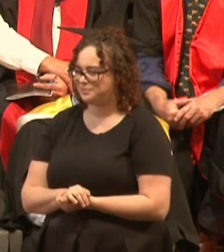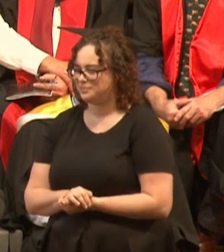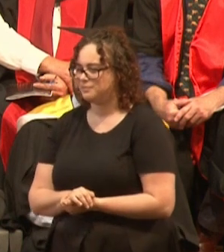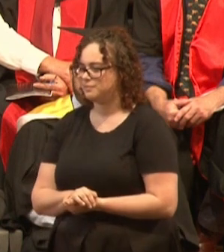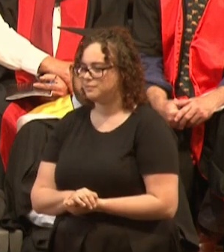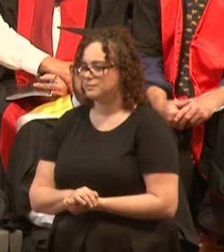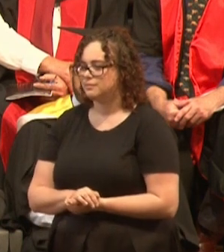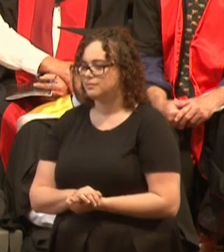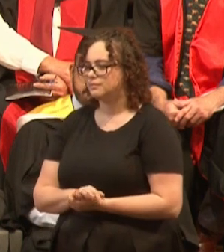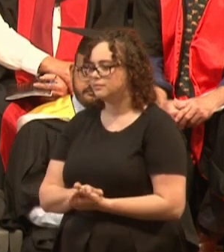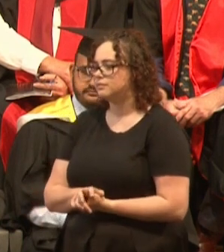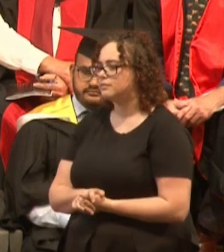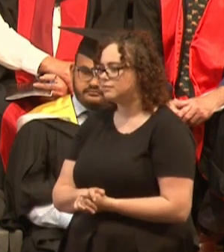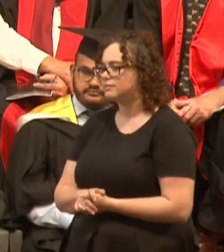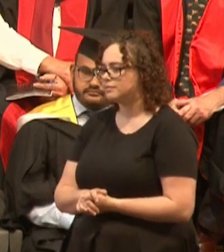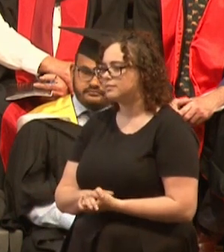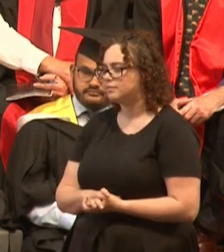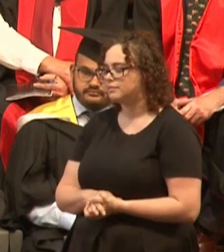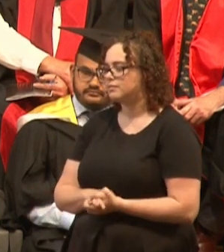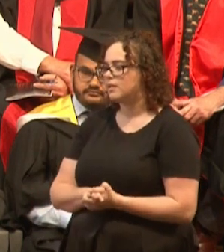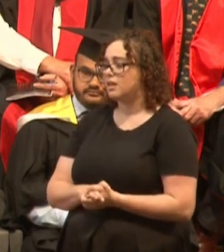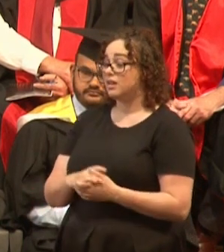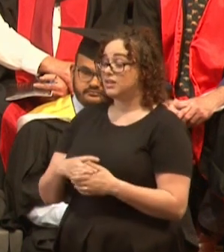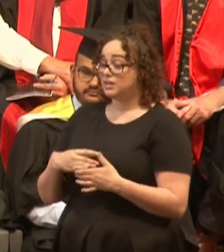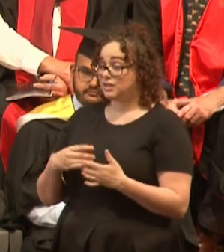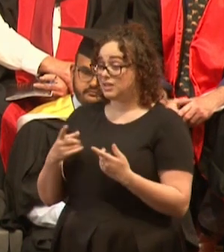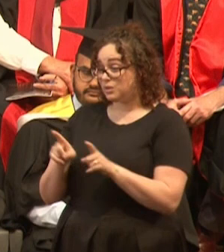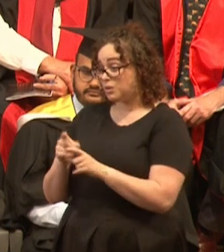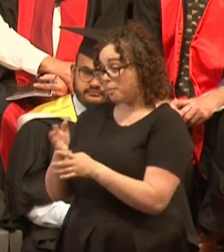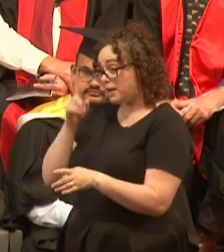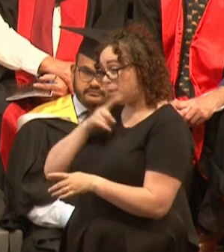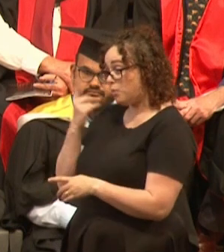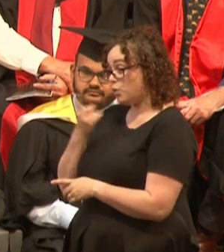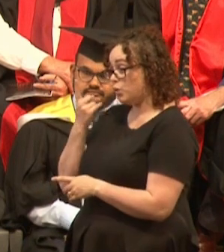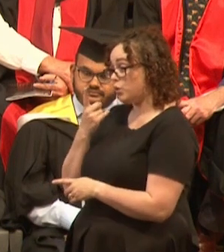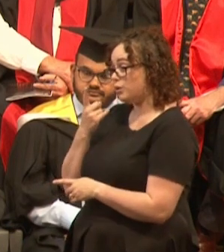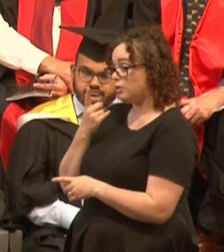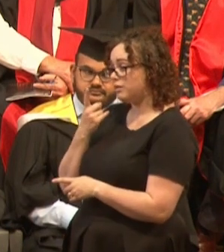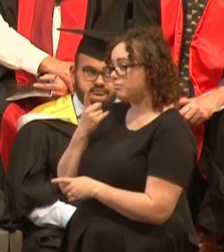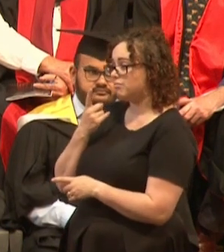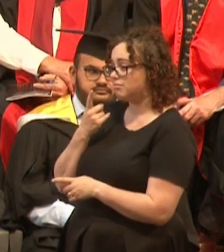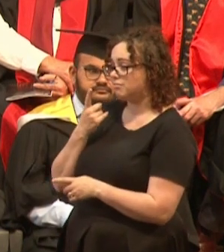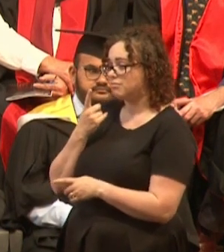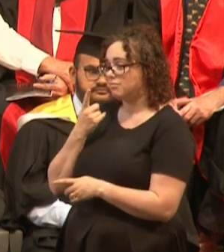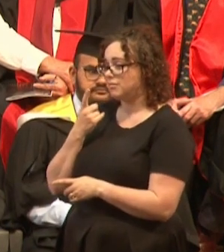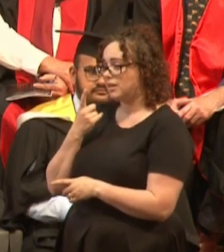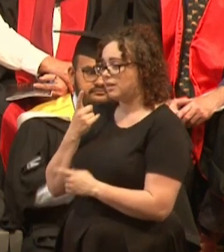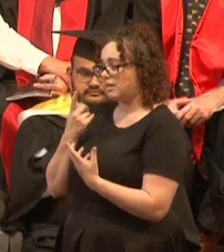There's been plenty of others, there's been people who have come out with their loved ones to experience a moving moment before they pass away,